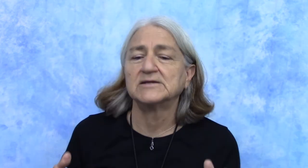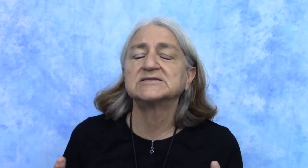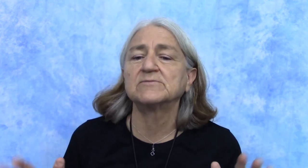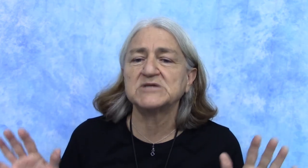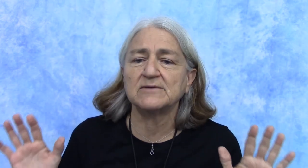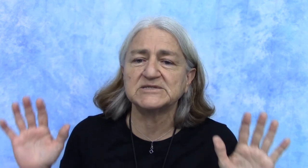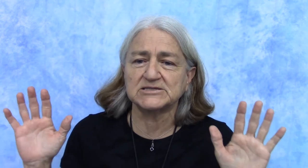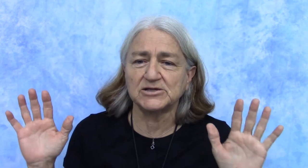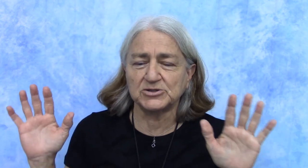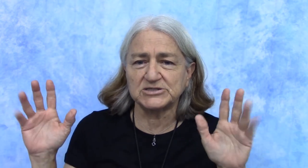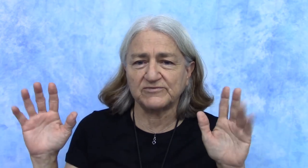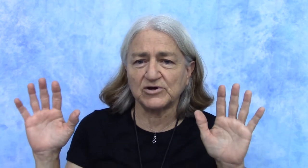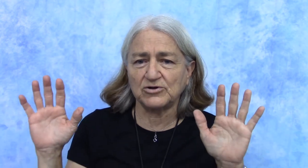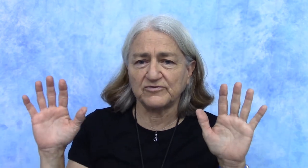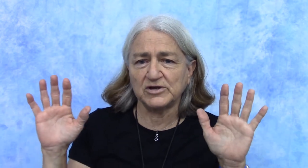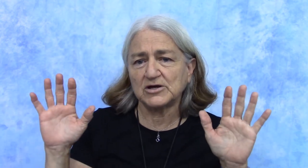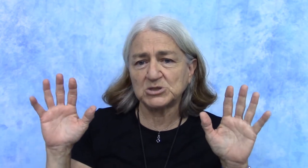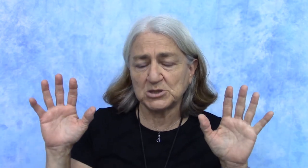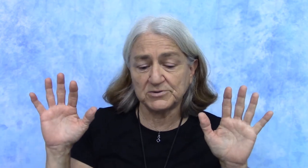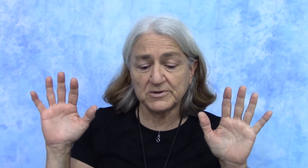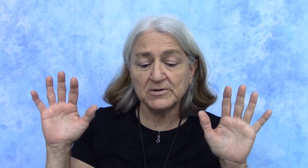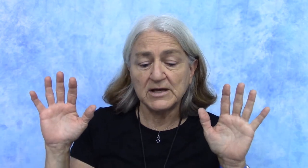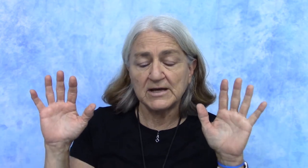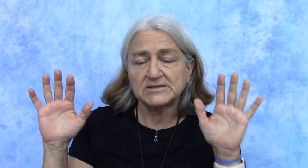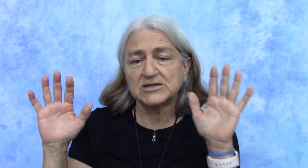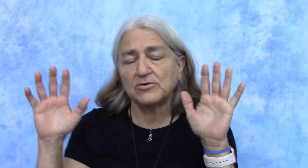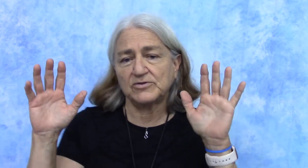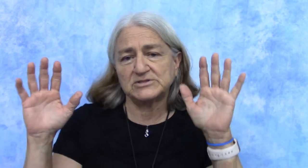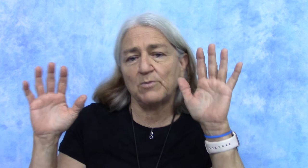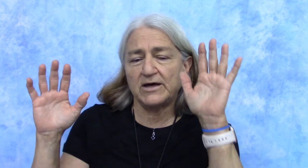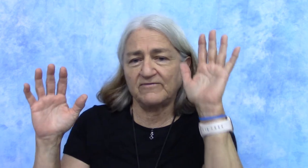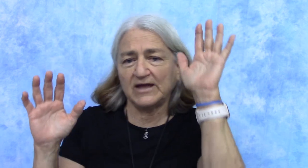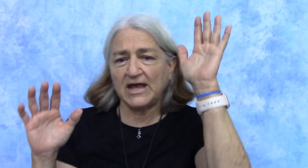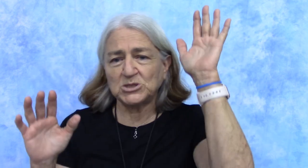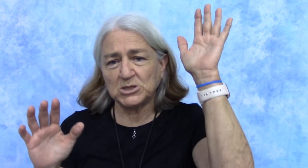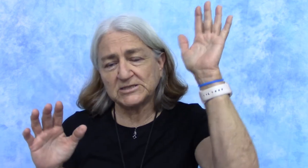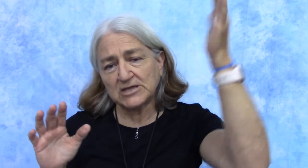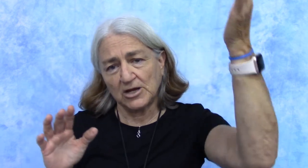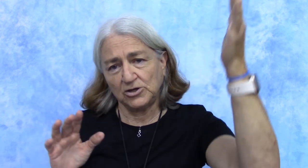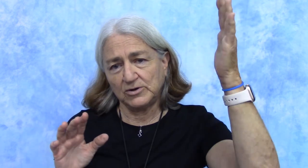Sometimes it's a little difficult for young children so there's modifications. You can